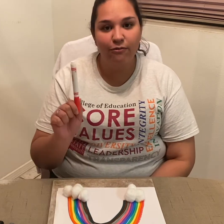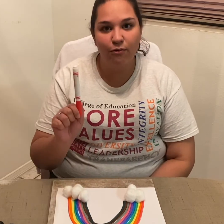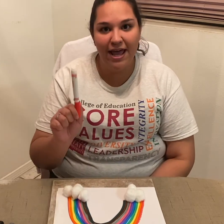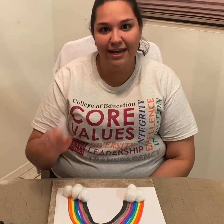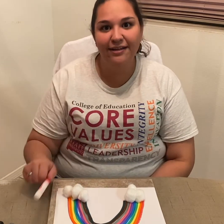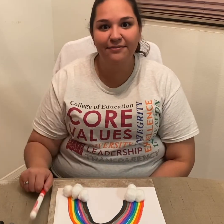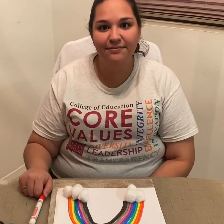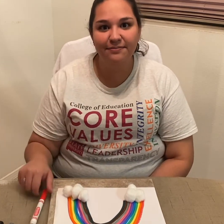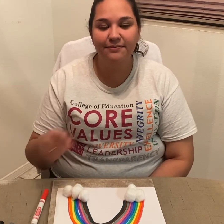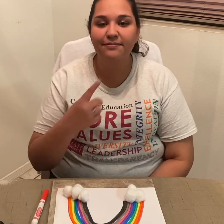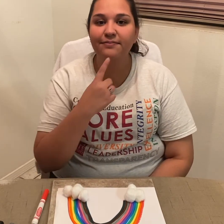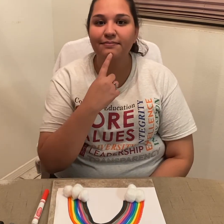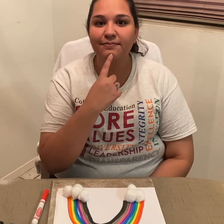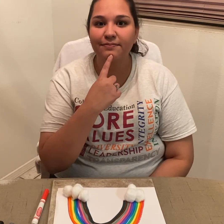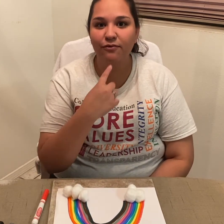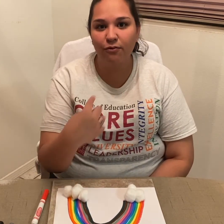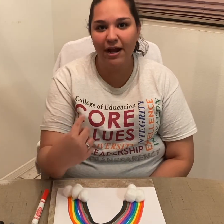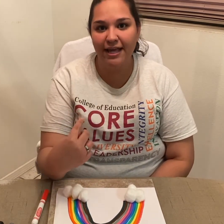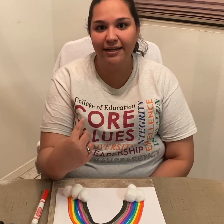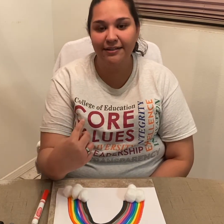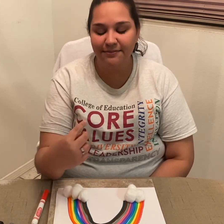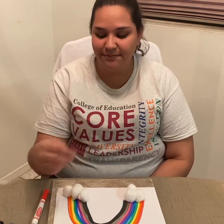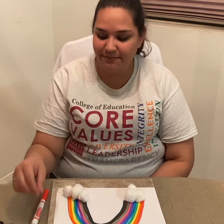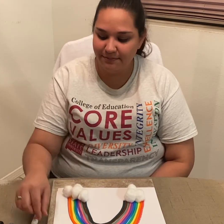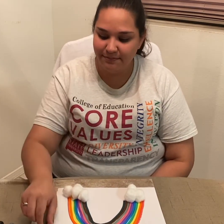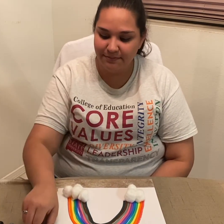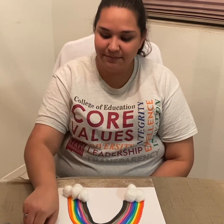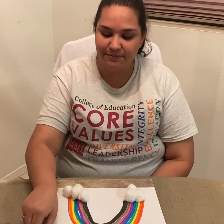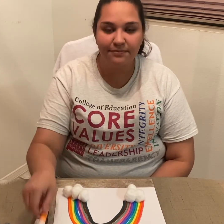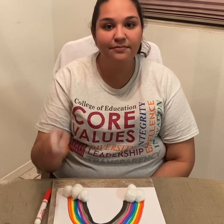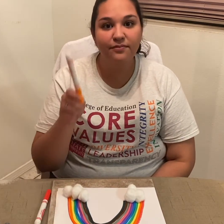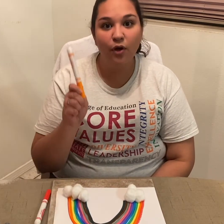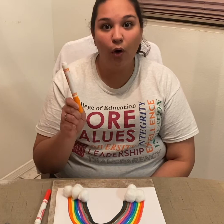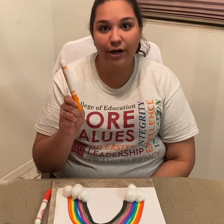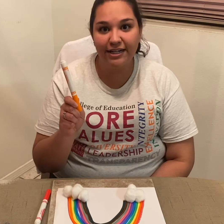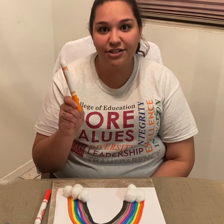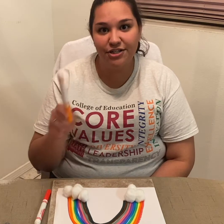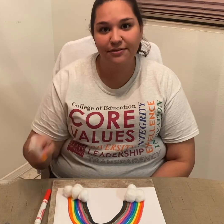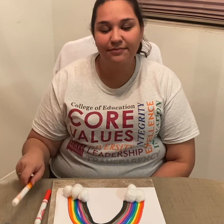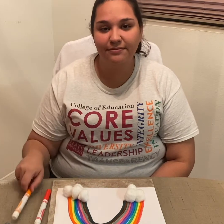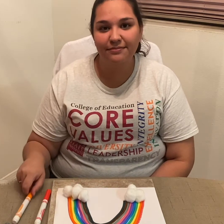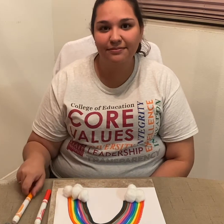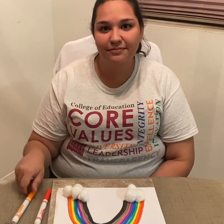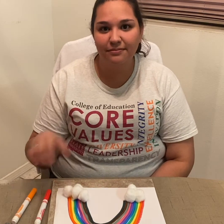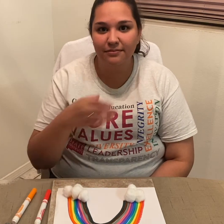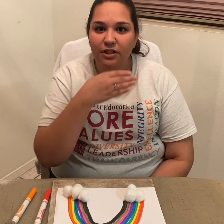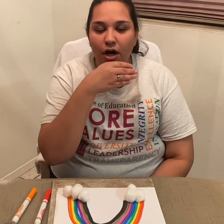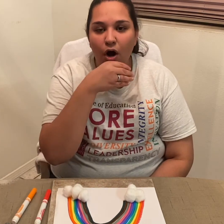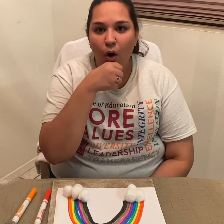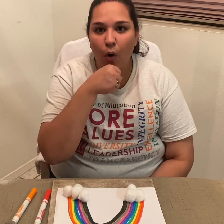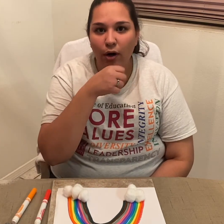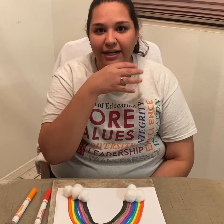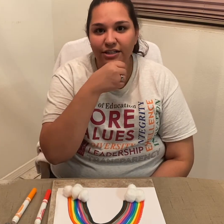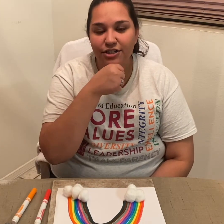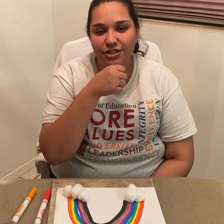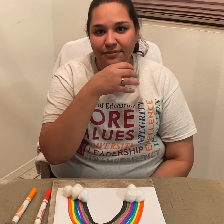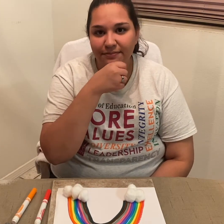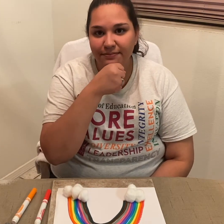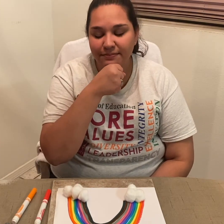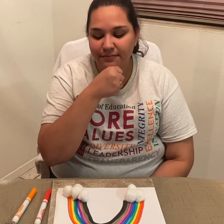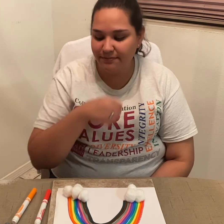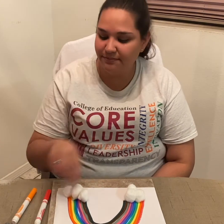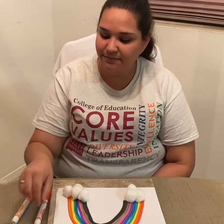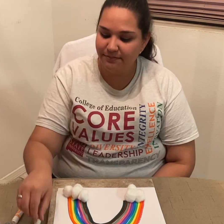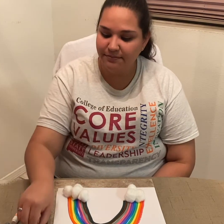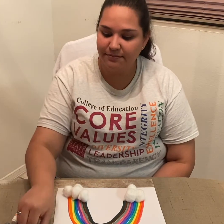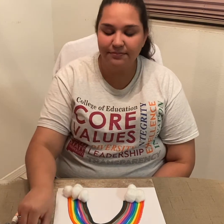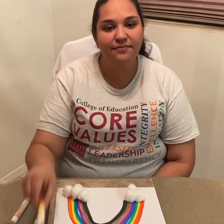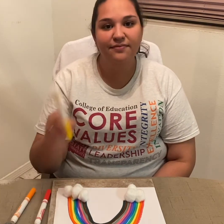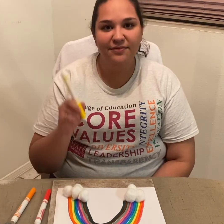Red *signs 'red'* Orange *signs 'orange'*